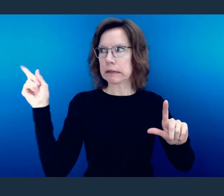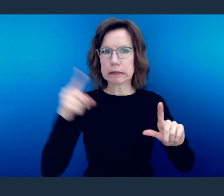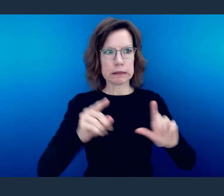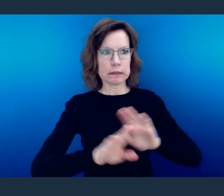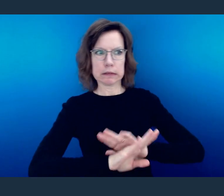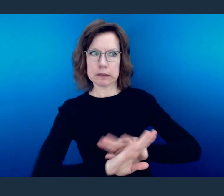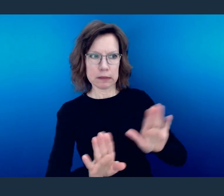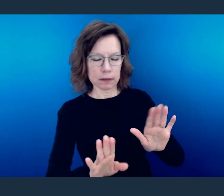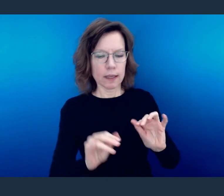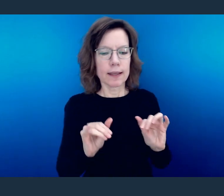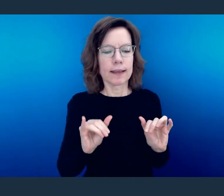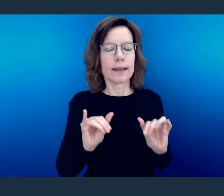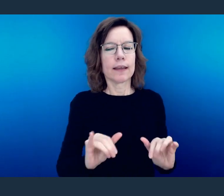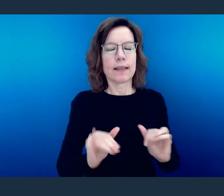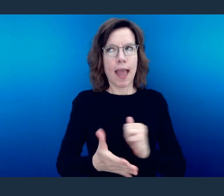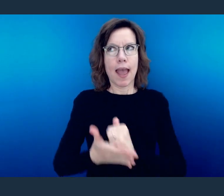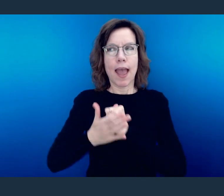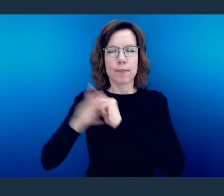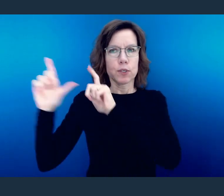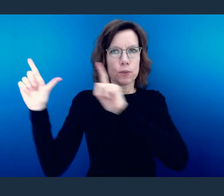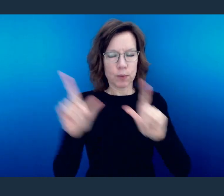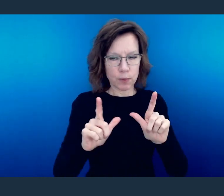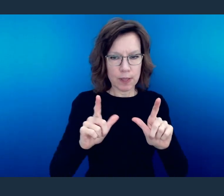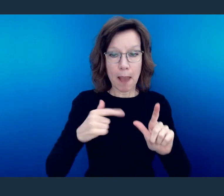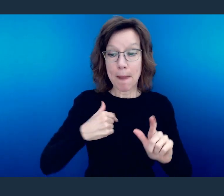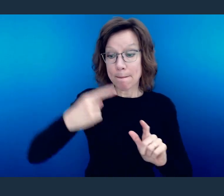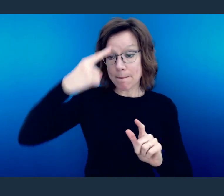And in that, there are three things that come at the end of this renewal of your mind, and